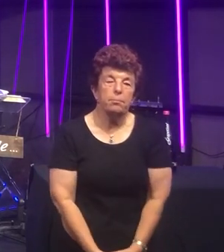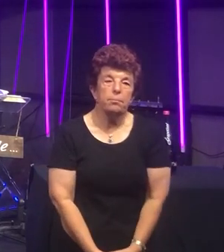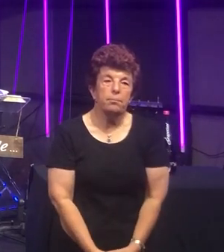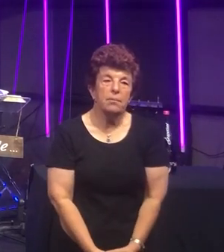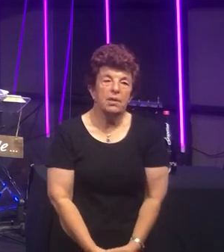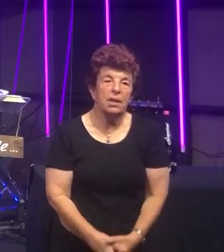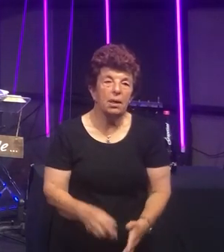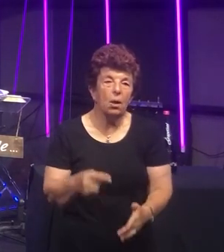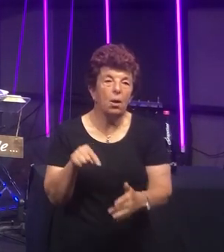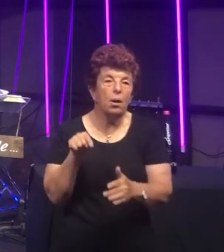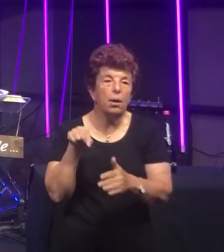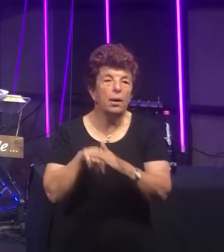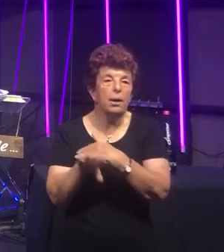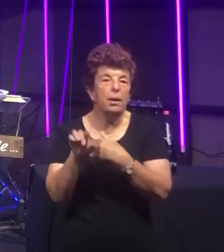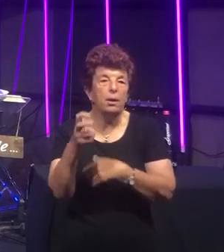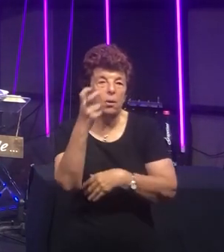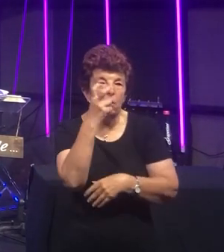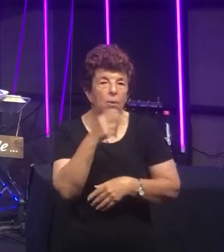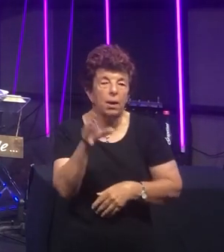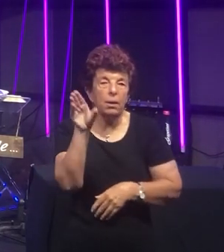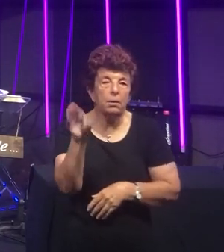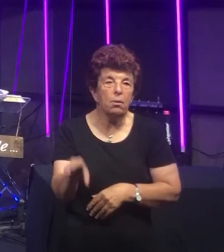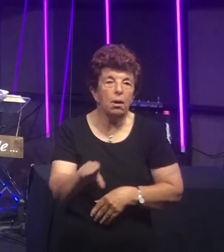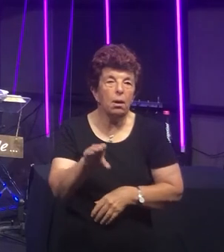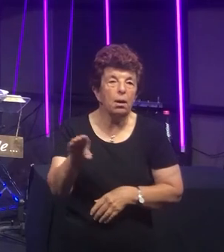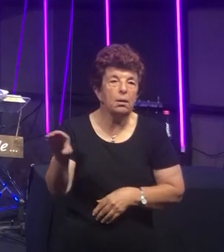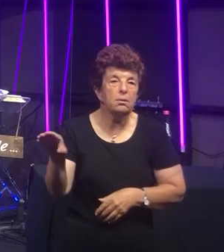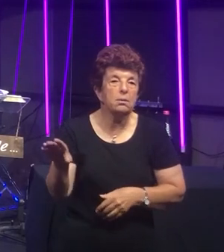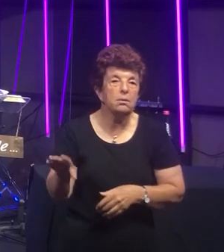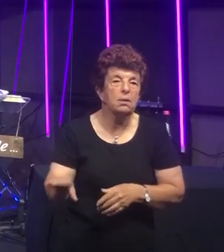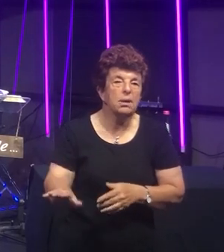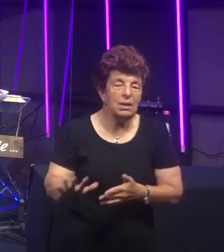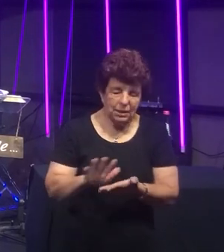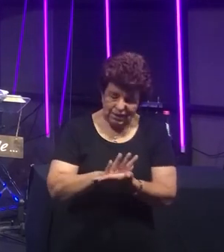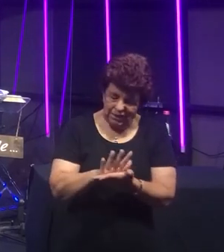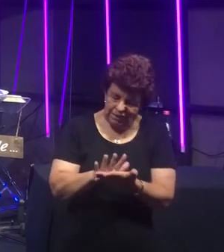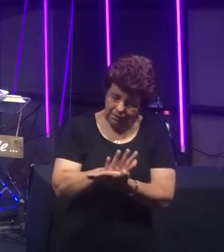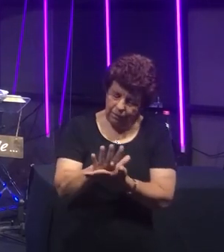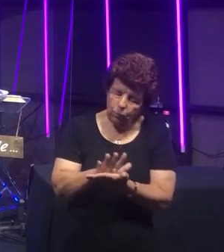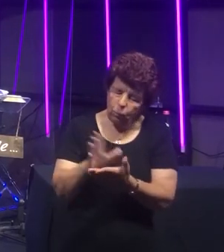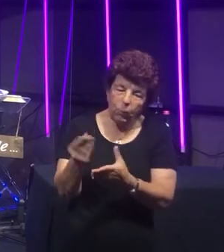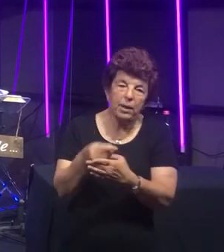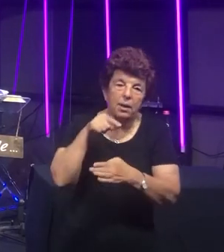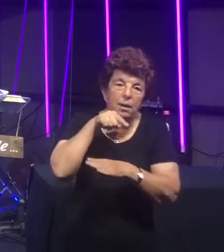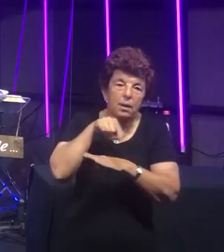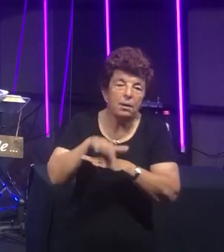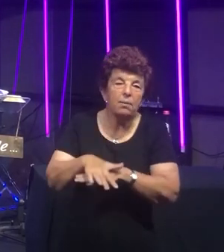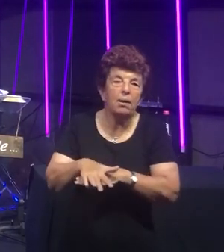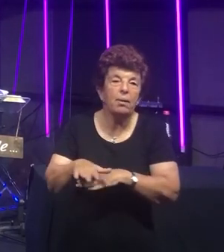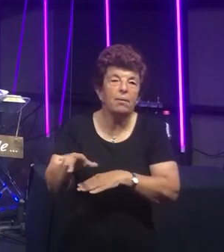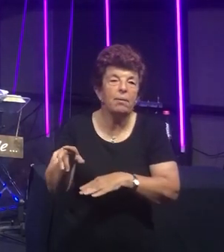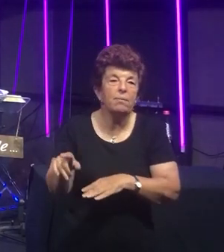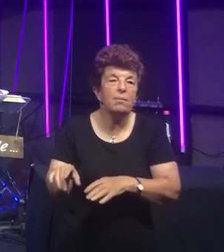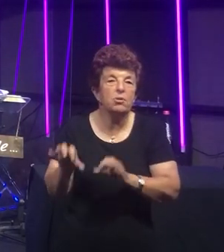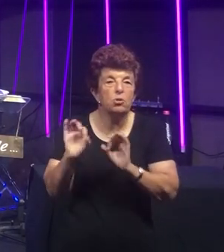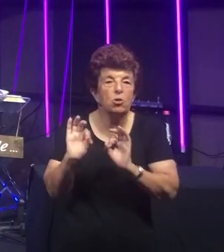In the old rugged cross Stained with blood so divine